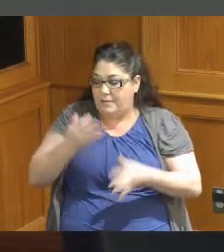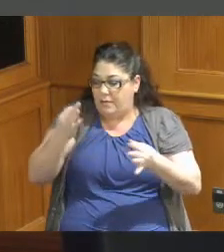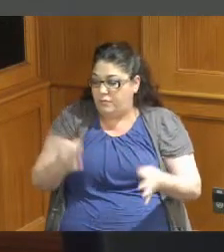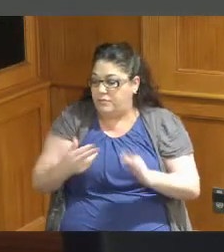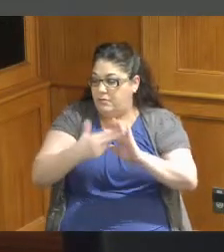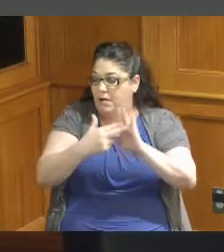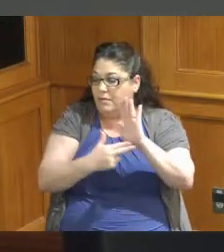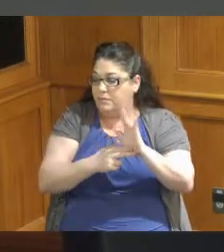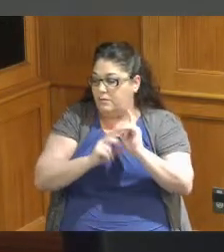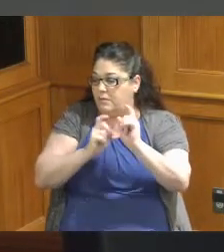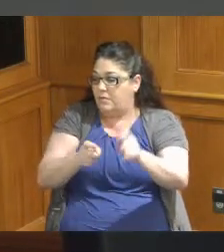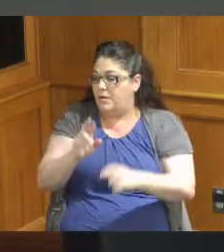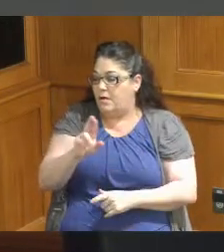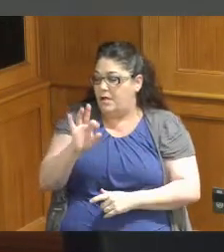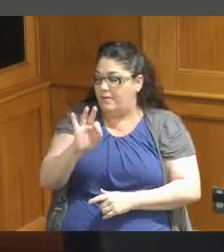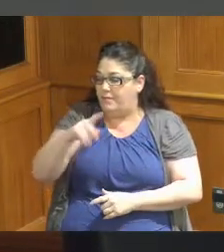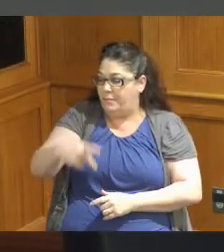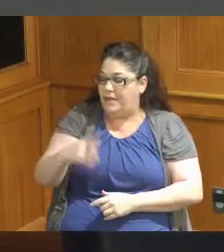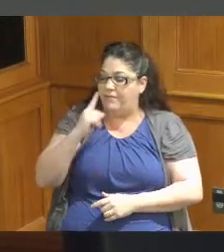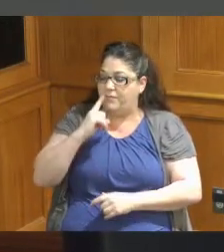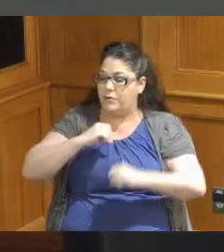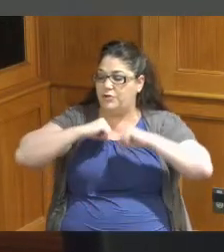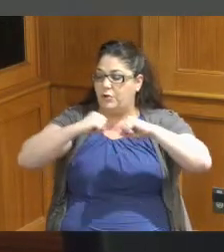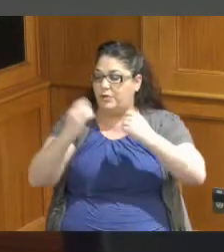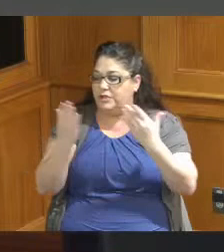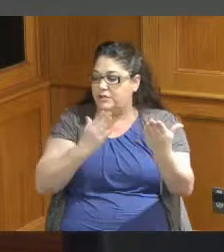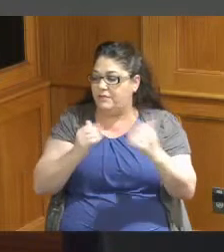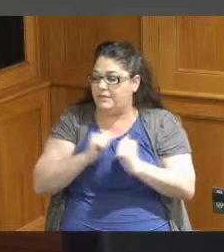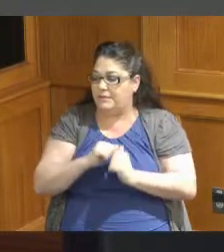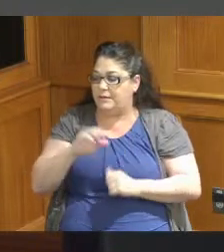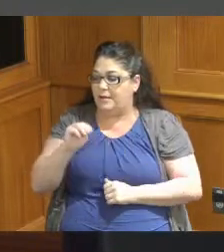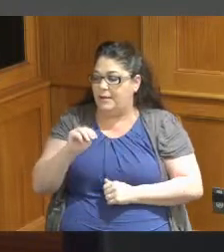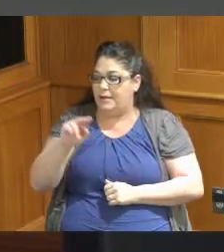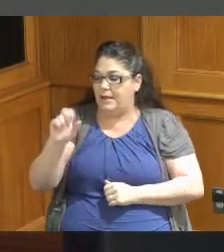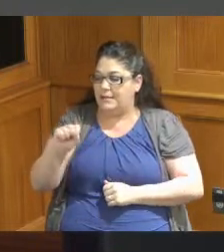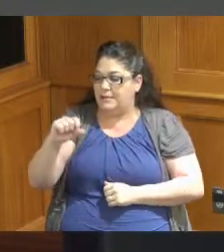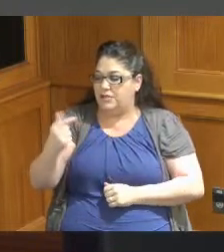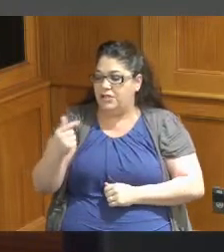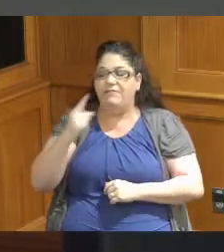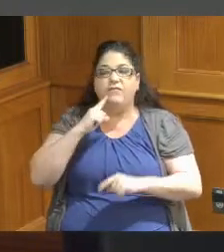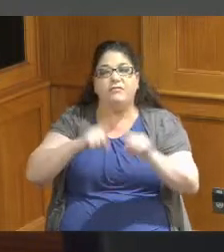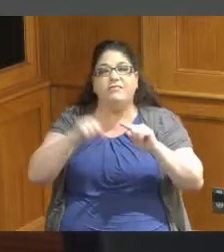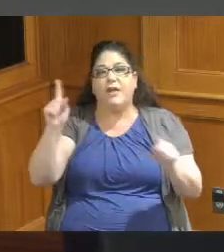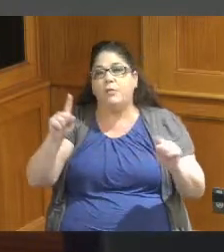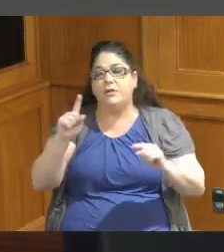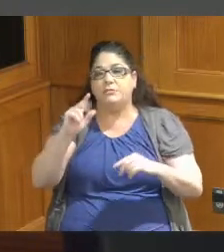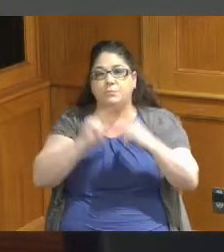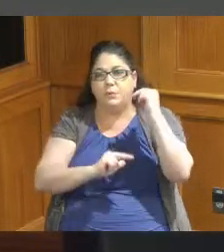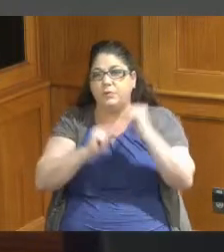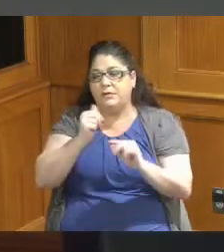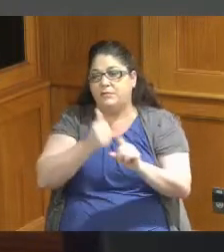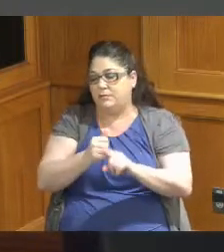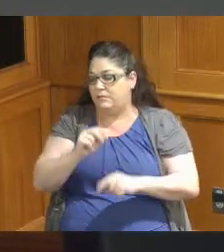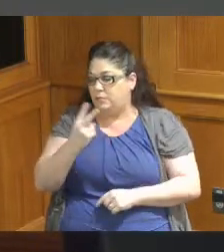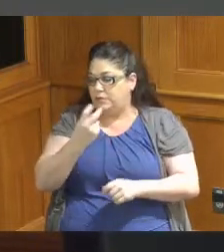awarding an RFP for security services with NSG at various County buildings for two years at 768,000.